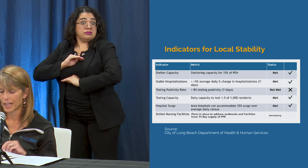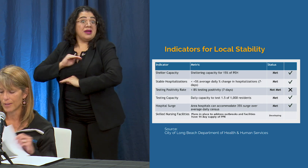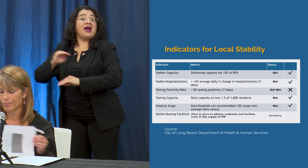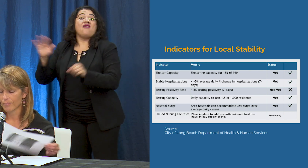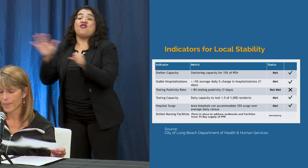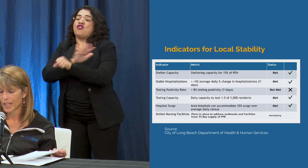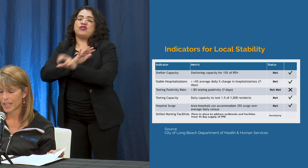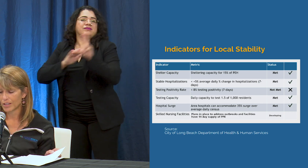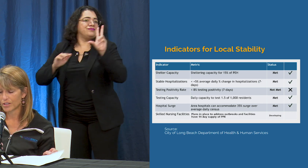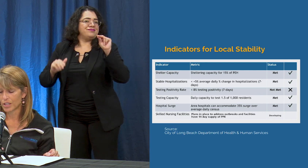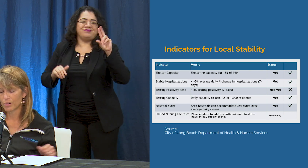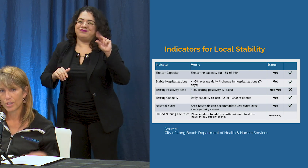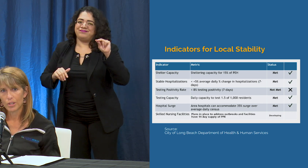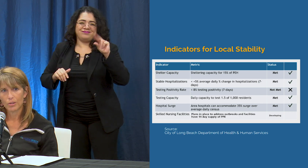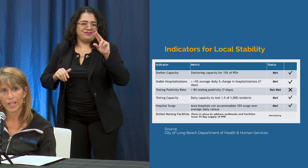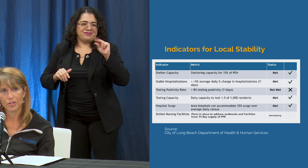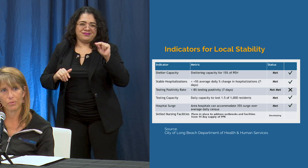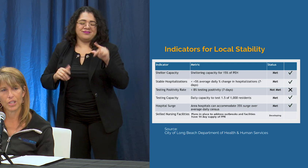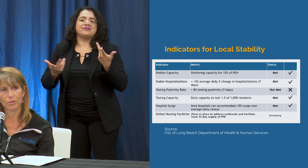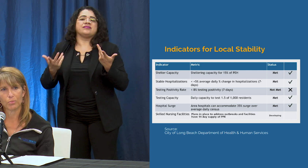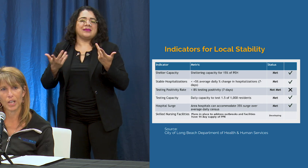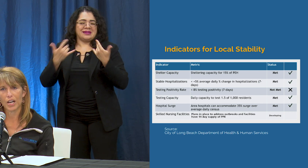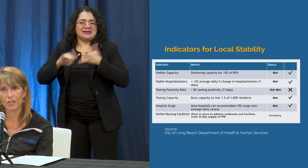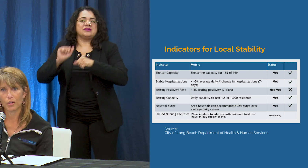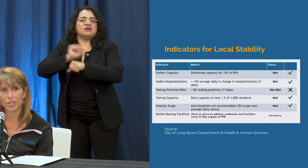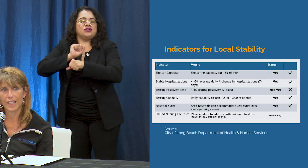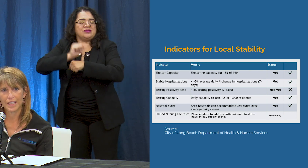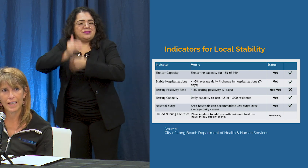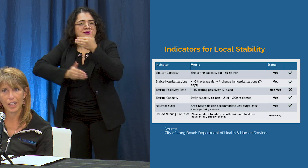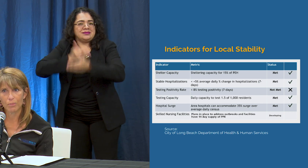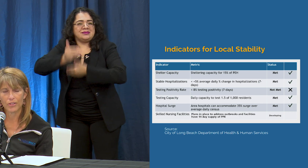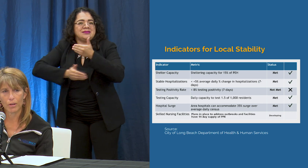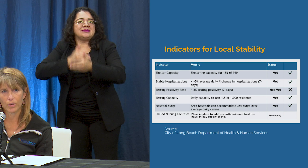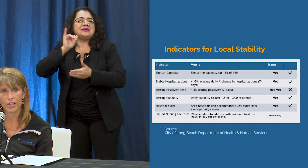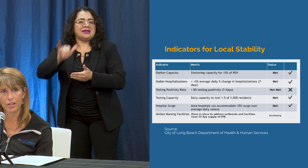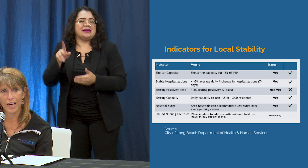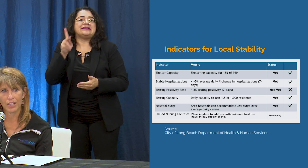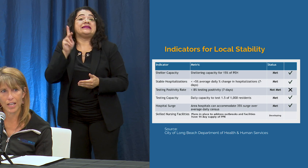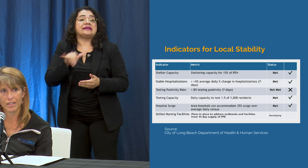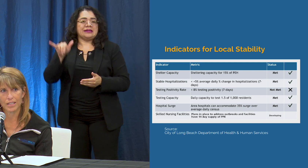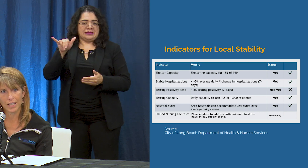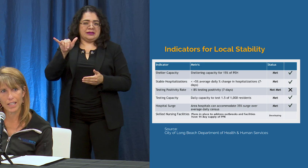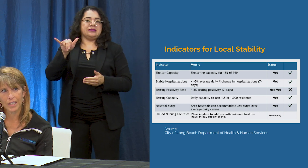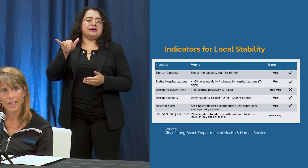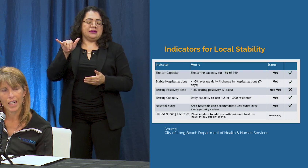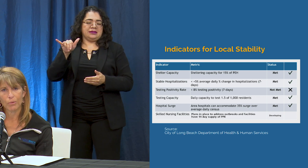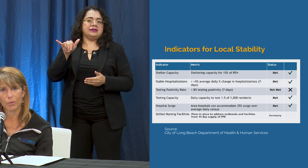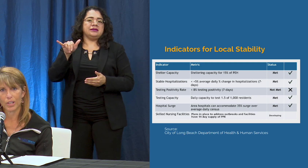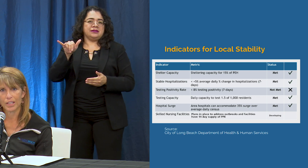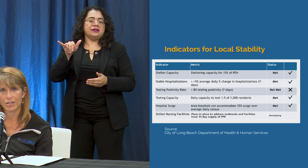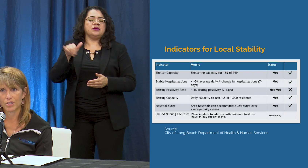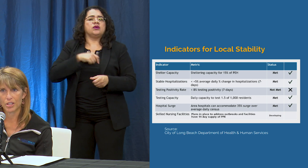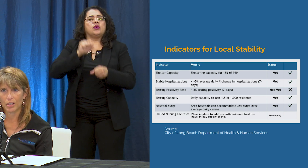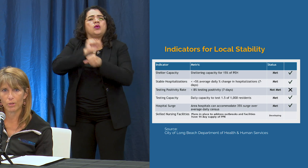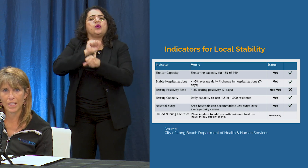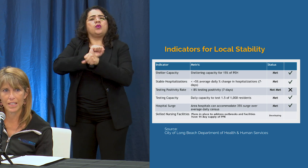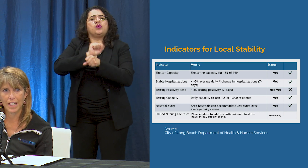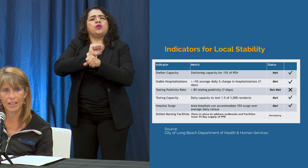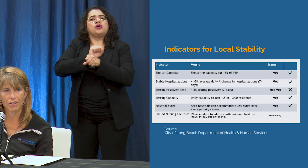either soyou know those are the key elements that we are tracking on as a city. We're working to ensure that we're maintaining the